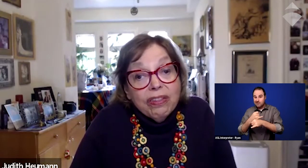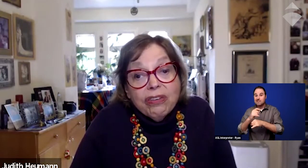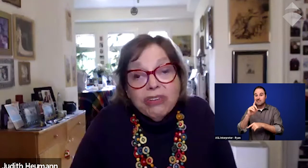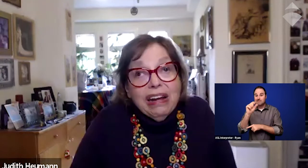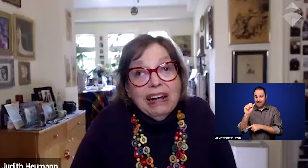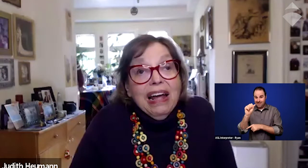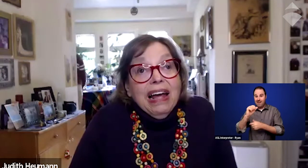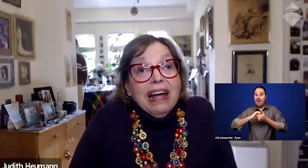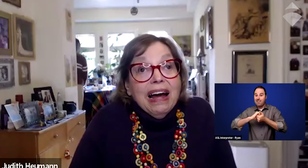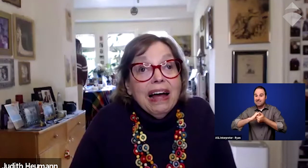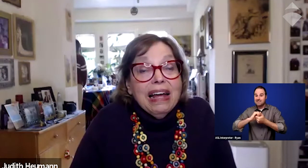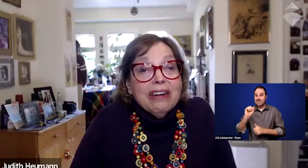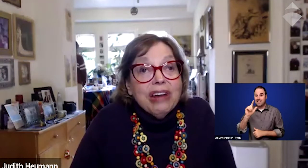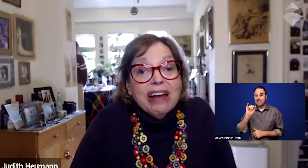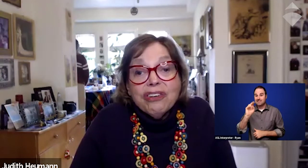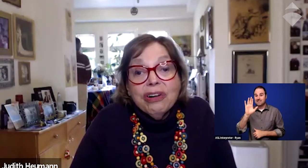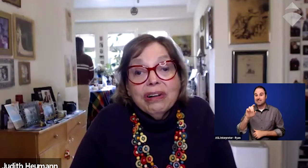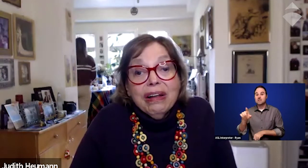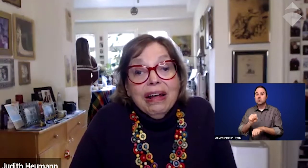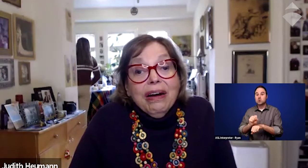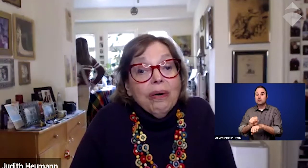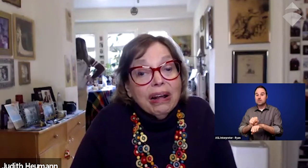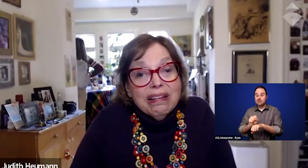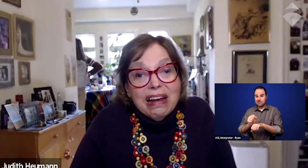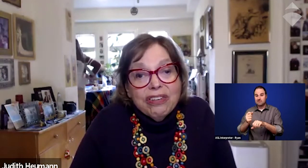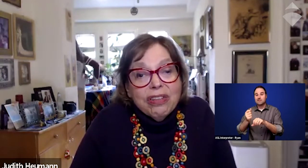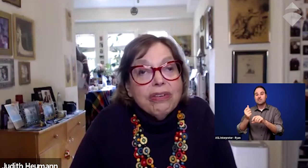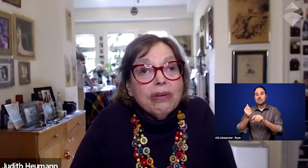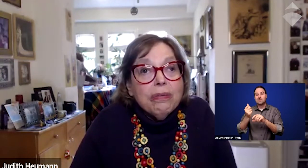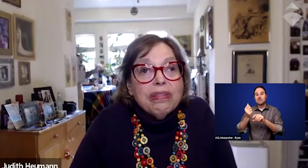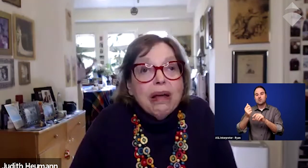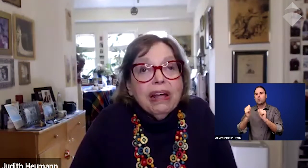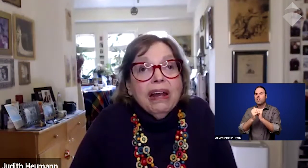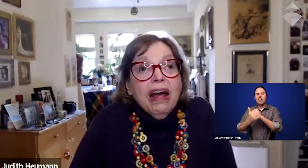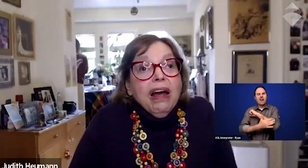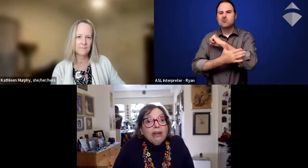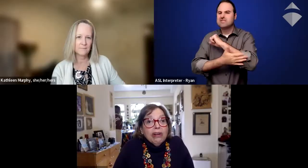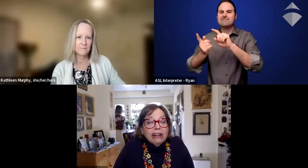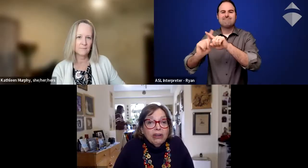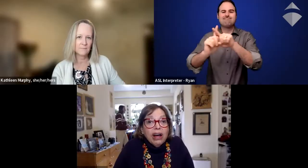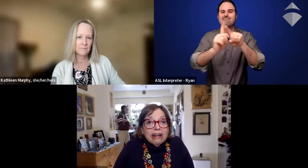and 13 international organizations, other groups that we can really look on